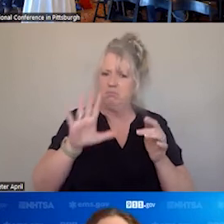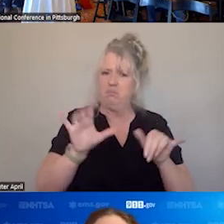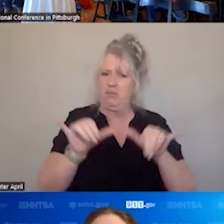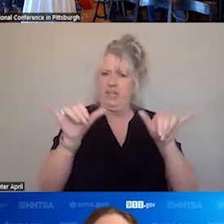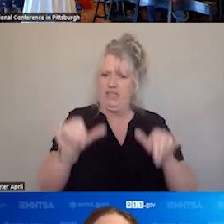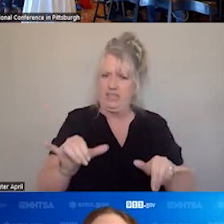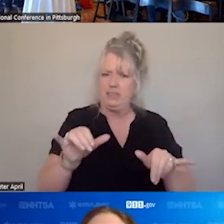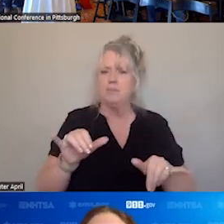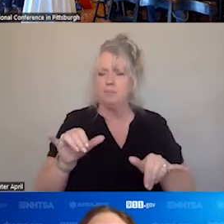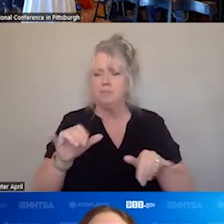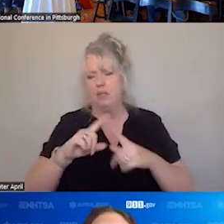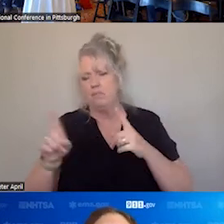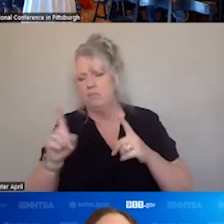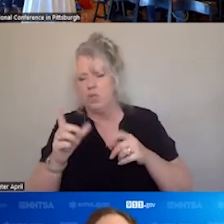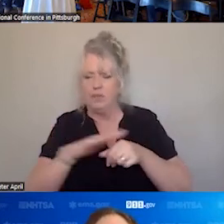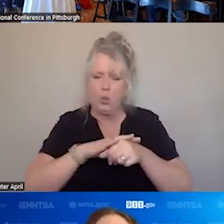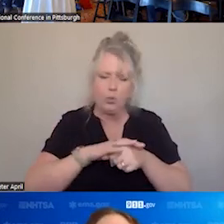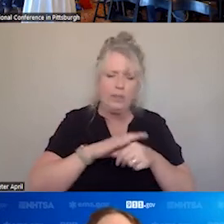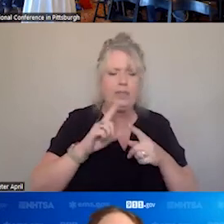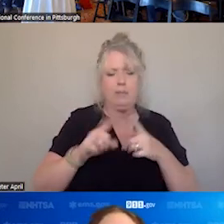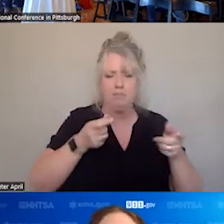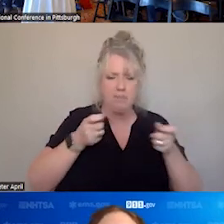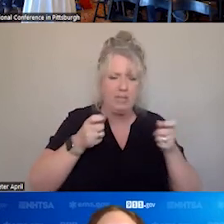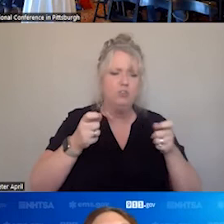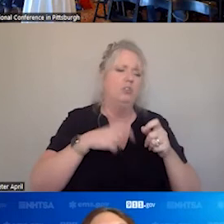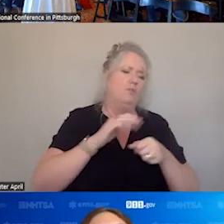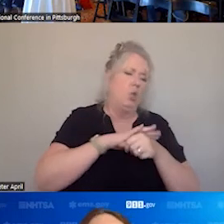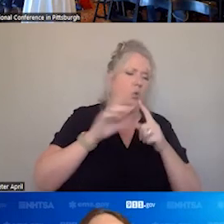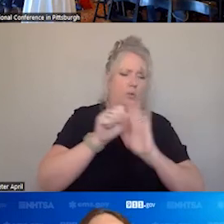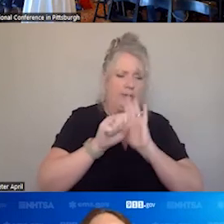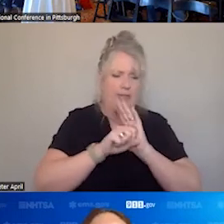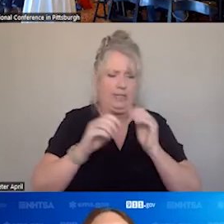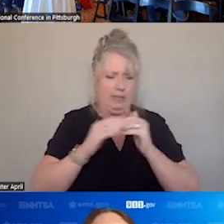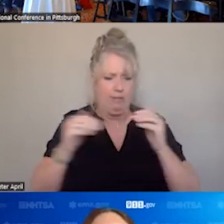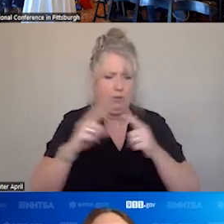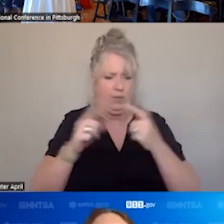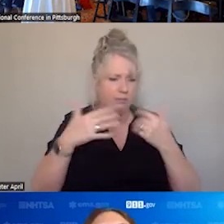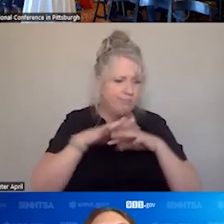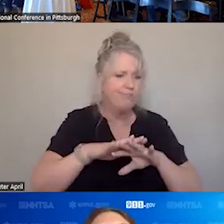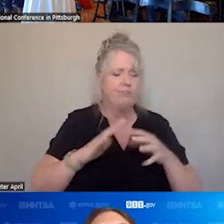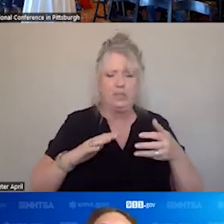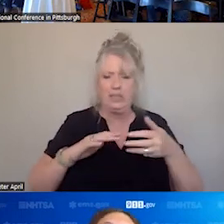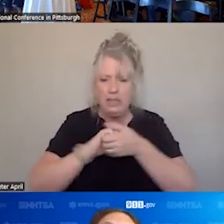THAT ARE BUILT LOCALLY. MANAGED AT LOCAL AND STATE LEVEL. INTEGRATE, COLLABORATE, EVOLVE, AND, EVOLVE